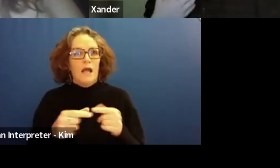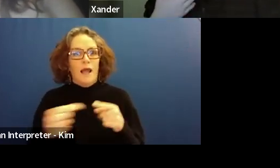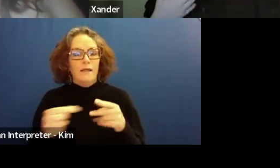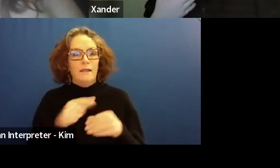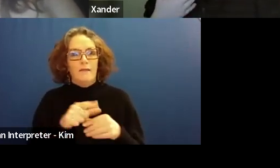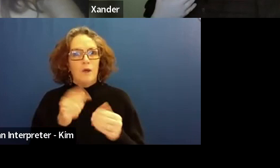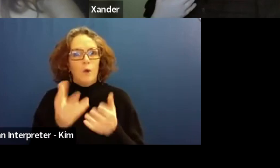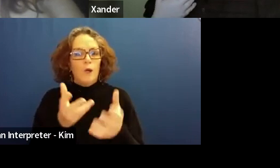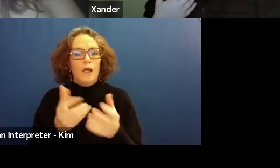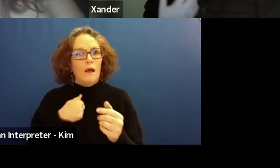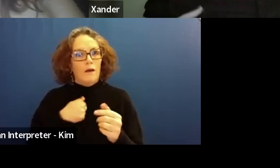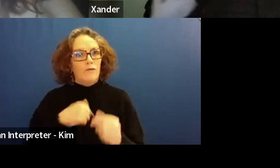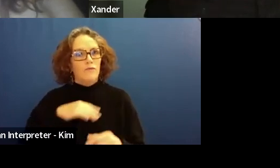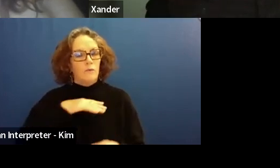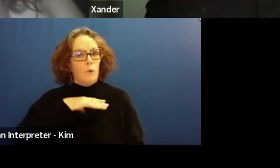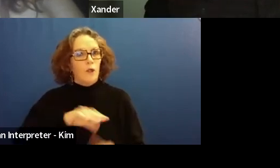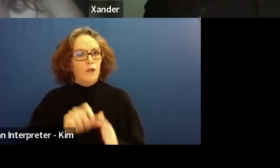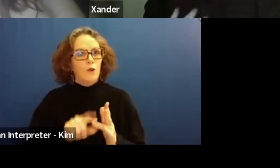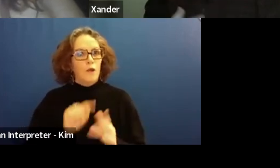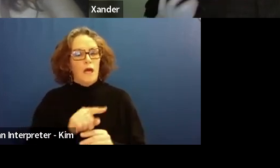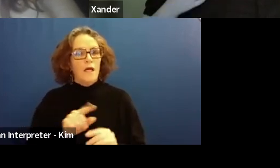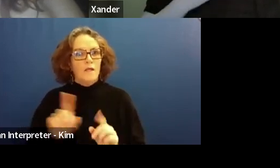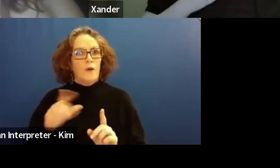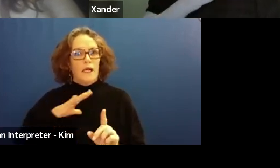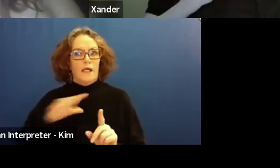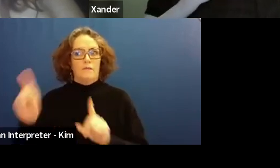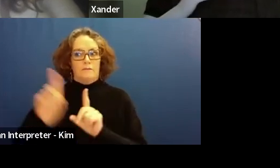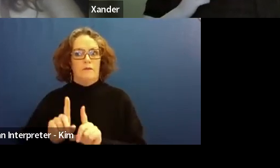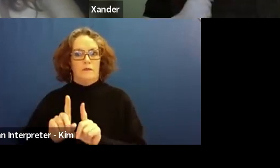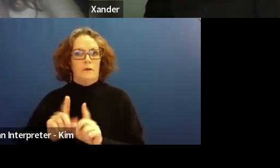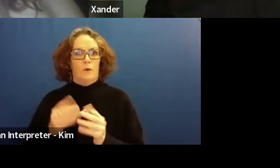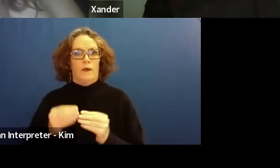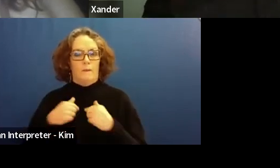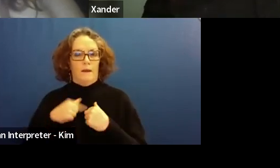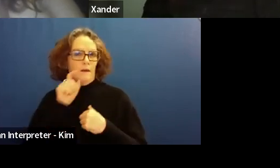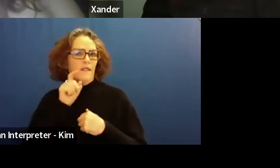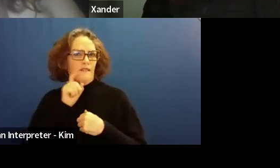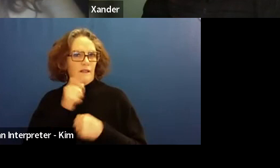I'm a teacher I did it with me and that was really fun.